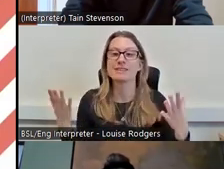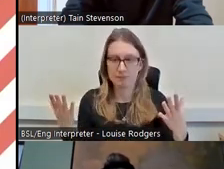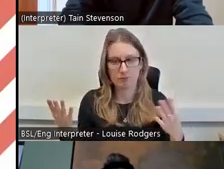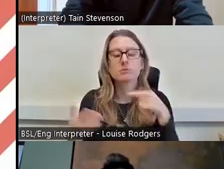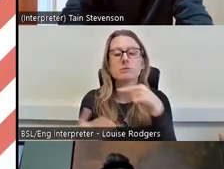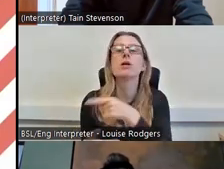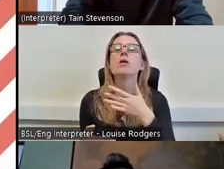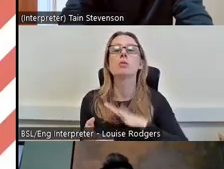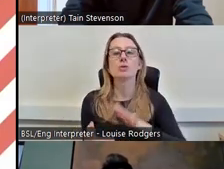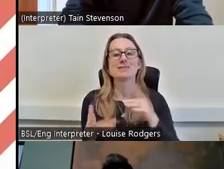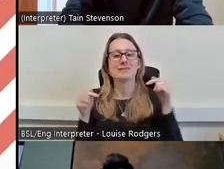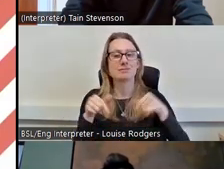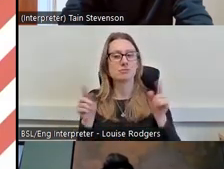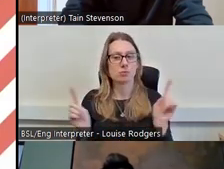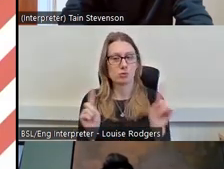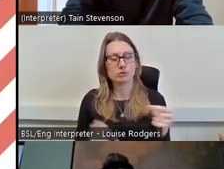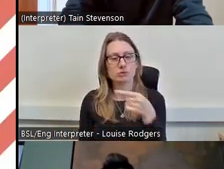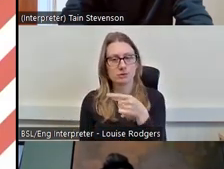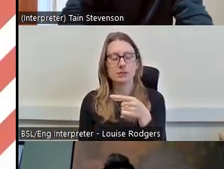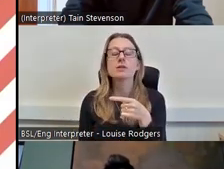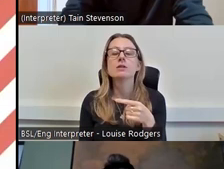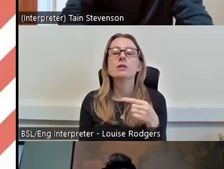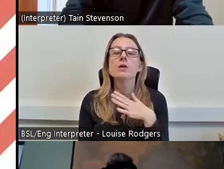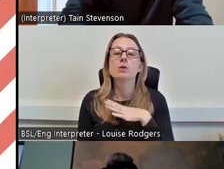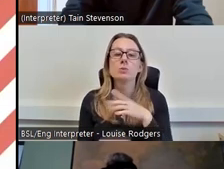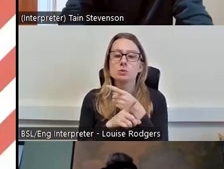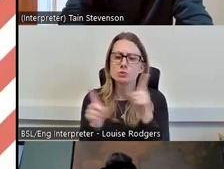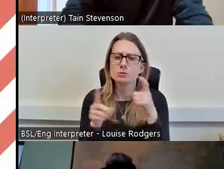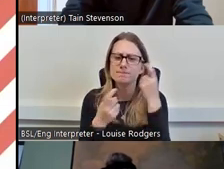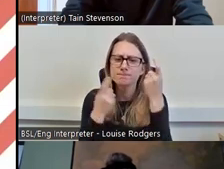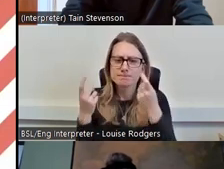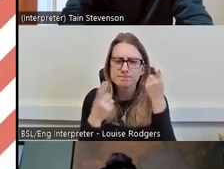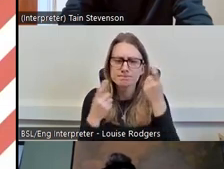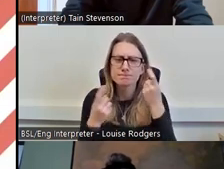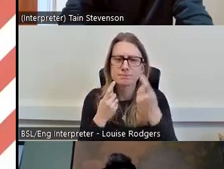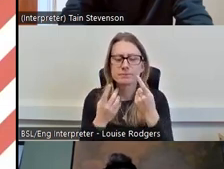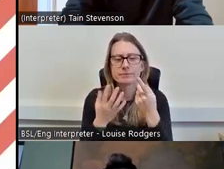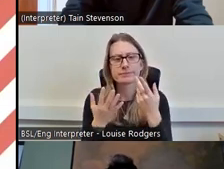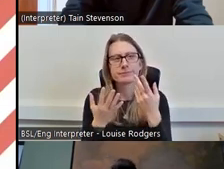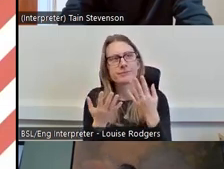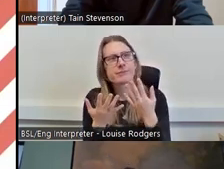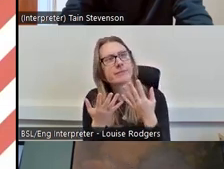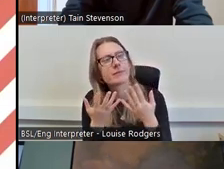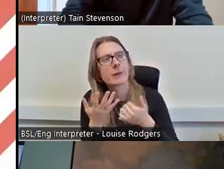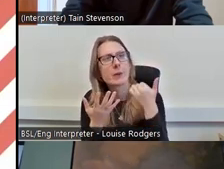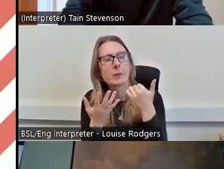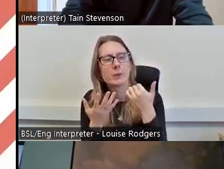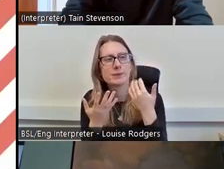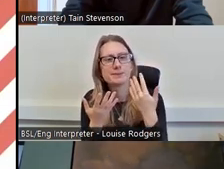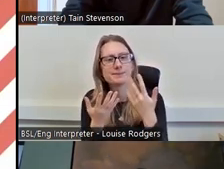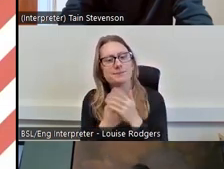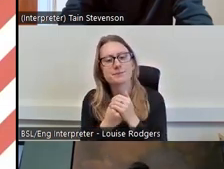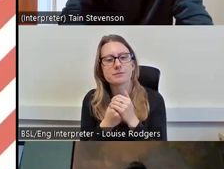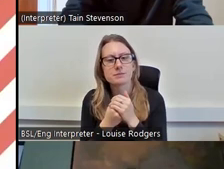do in this part is to get you to really think about how part of the barriers are